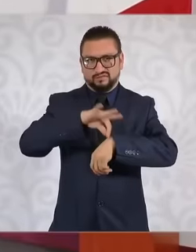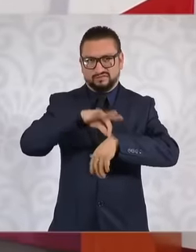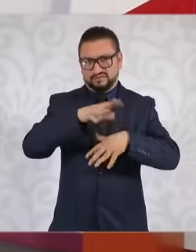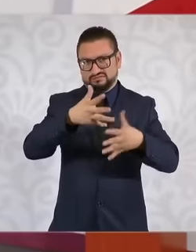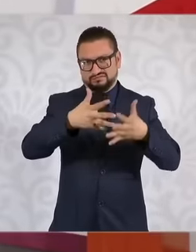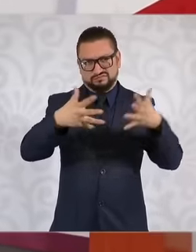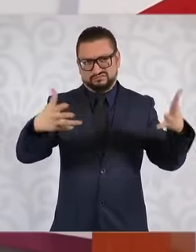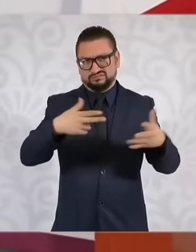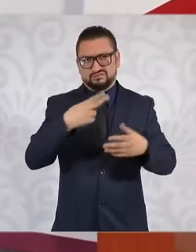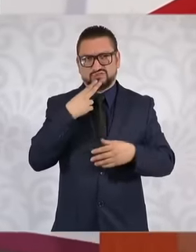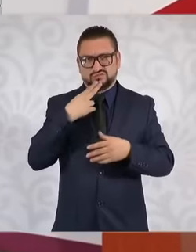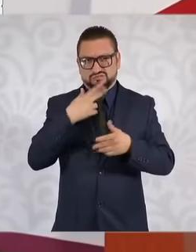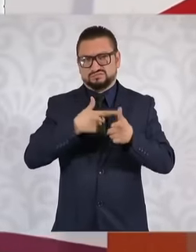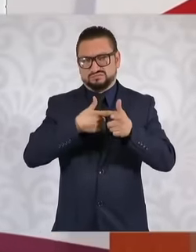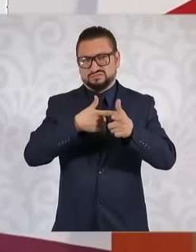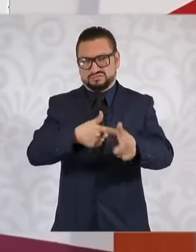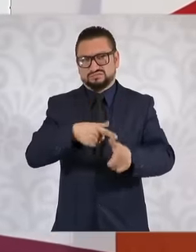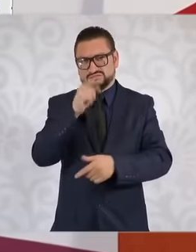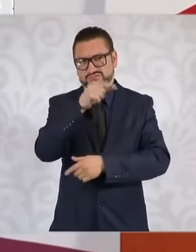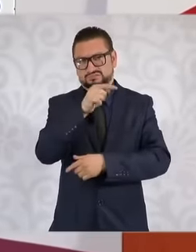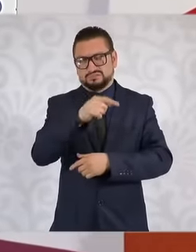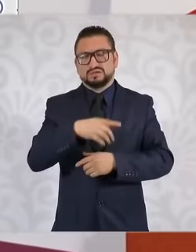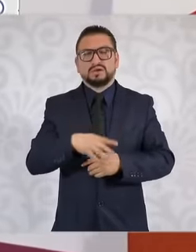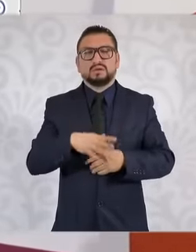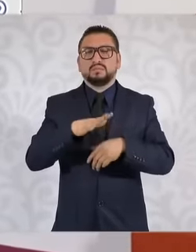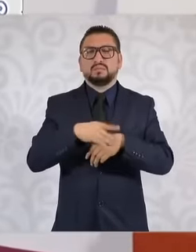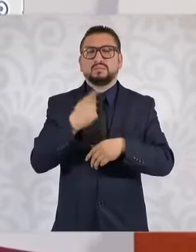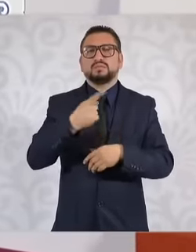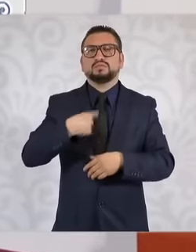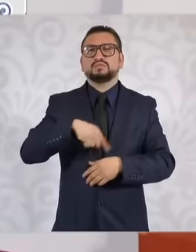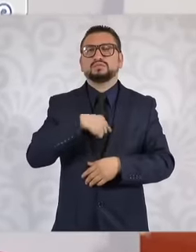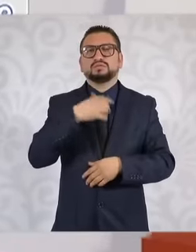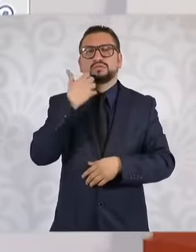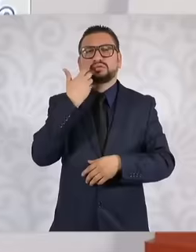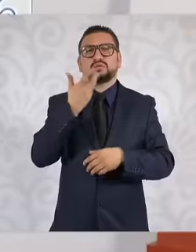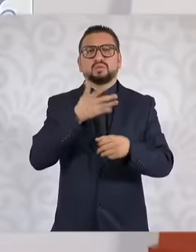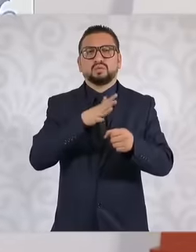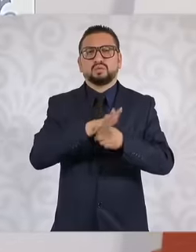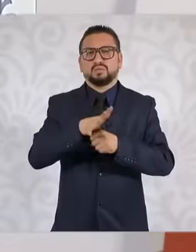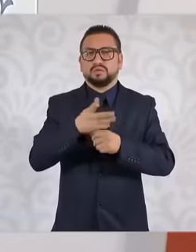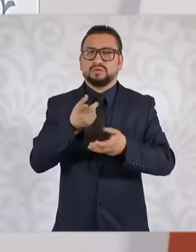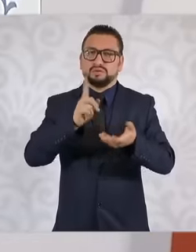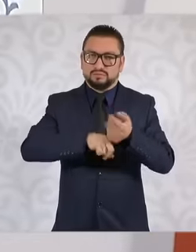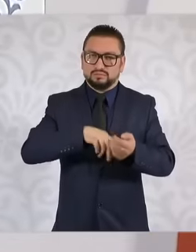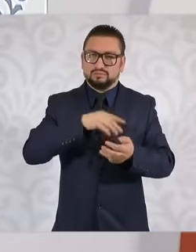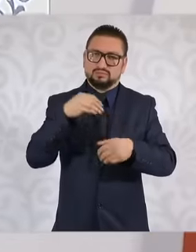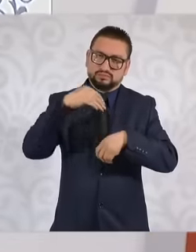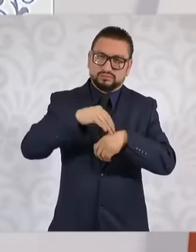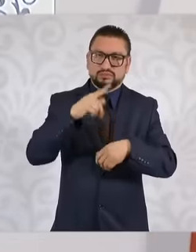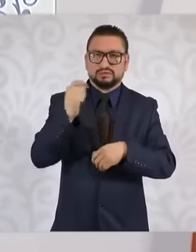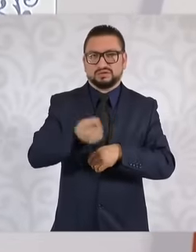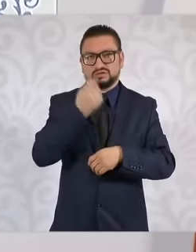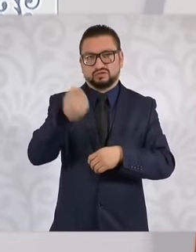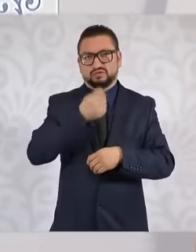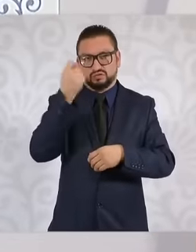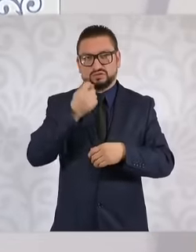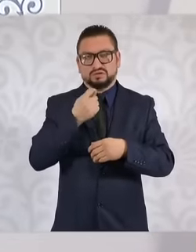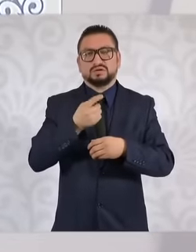and what we are doing is adding more technology and digitizing